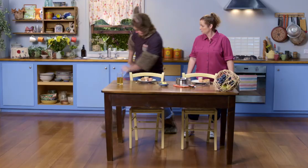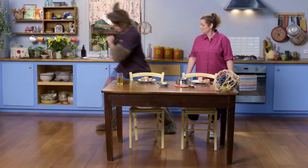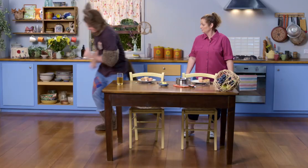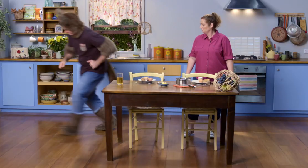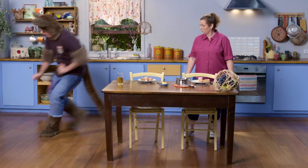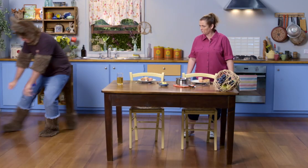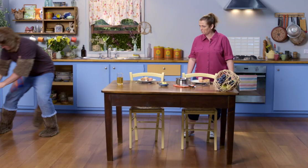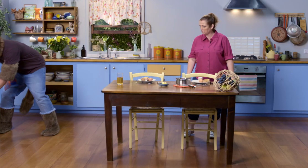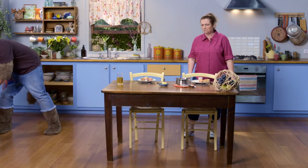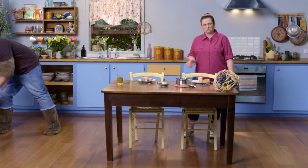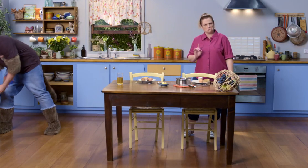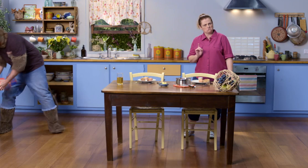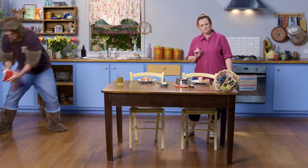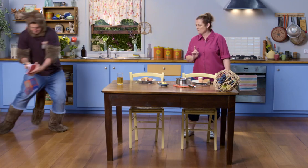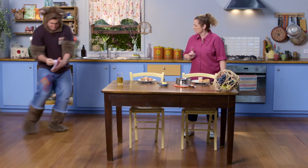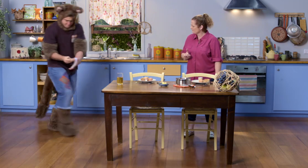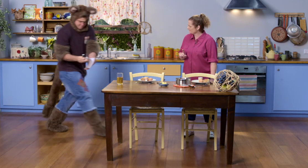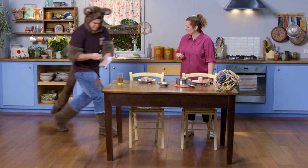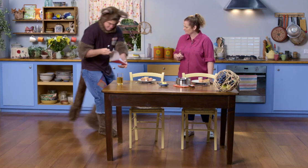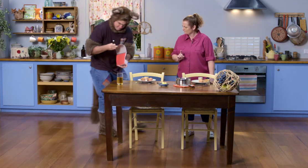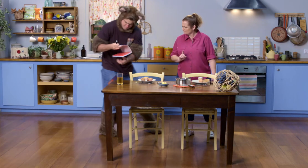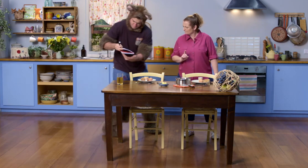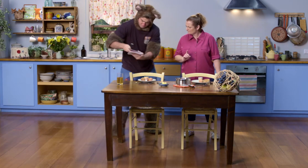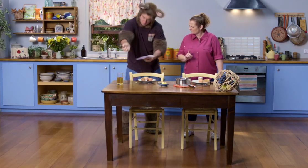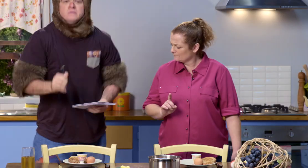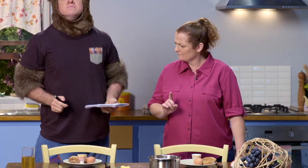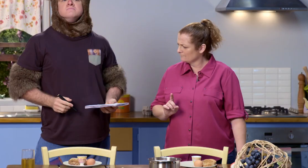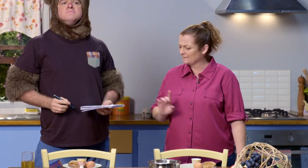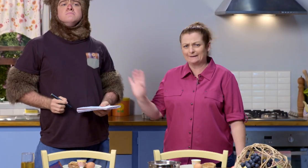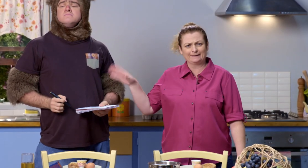Oh, ooh. I wonder what it is. Ahem!